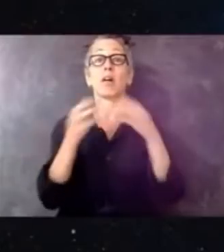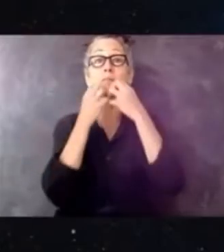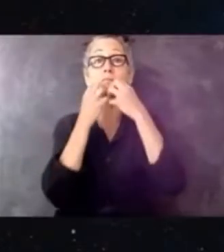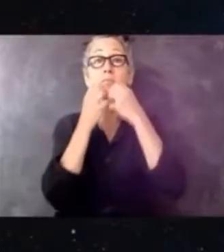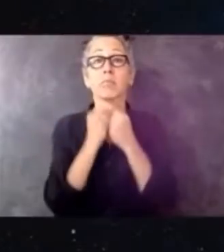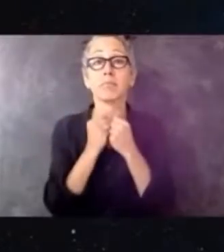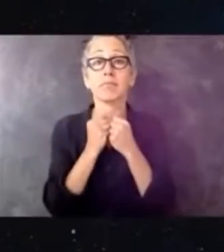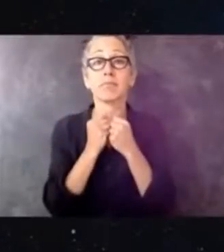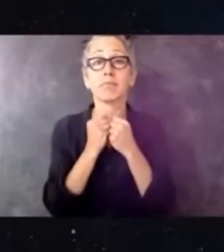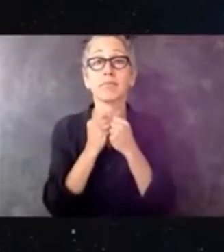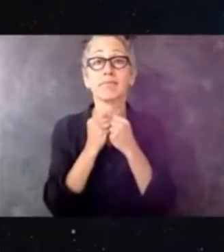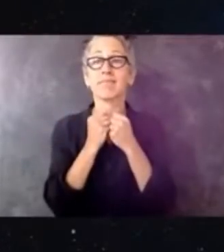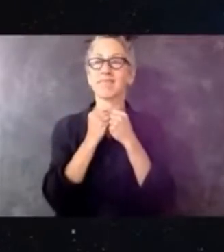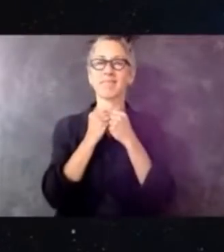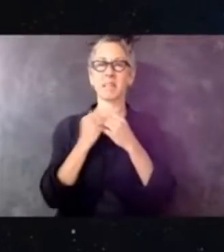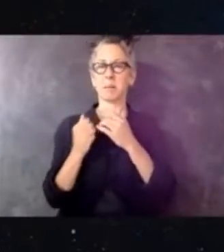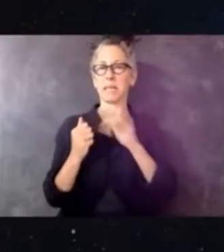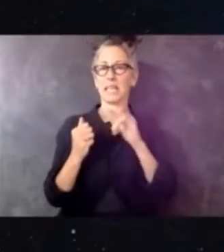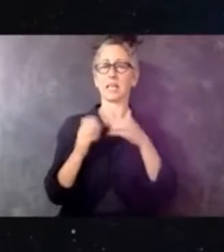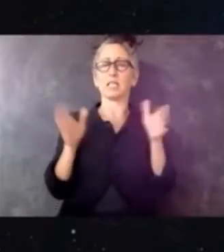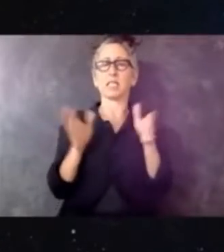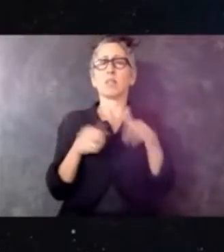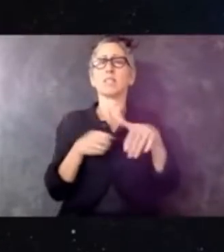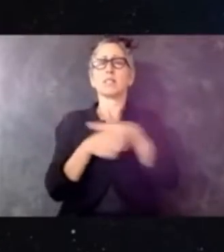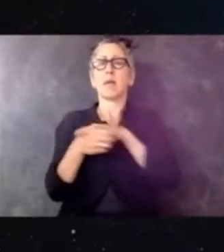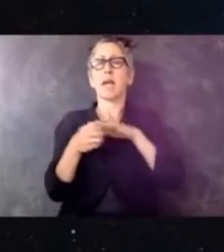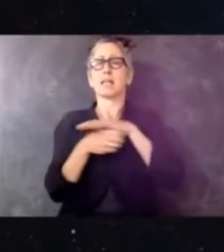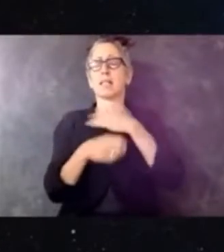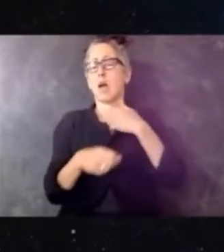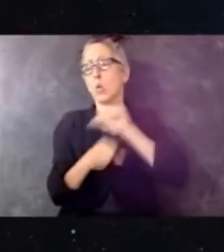spaces together surrounding the work and the accomplishments of...